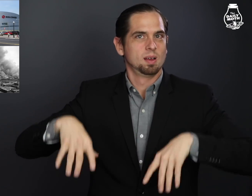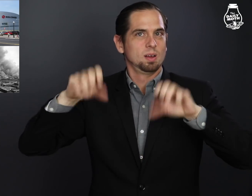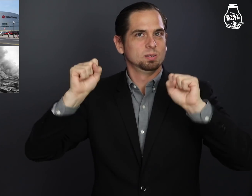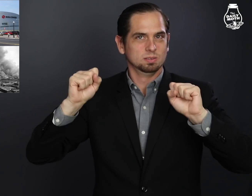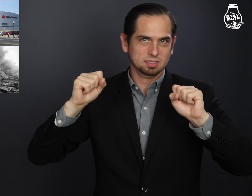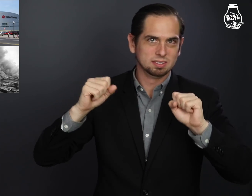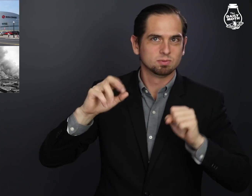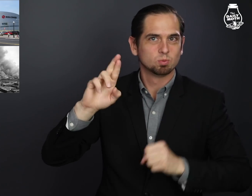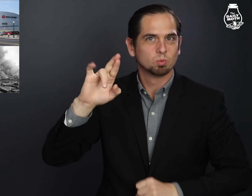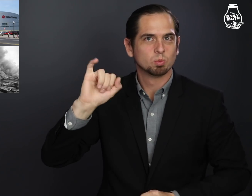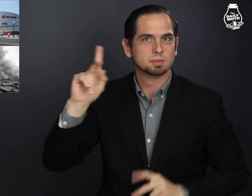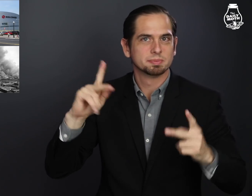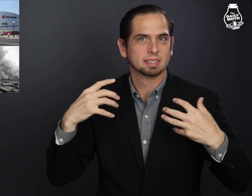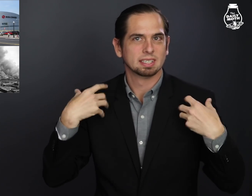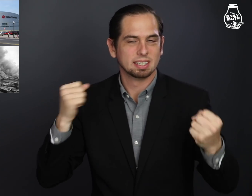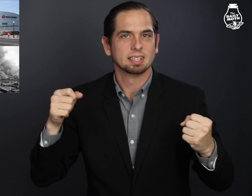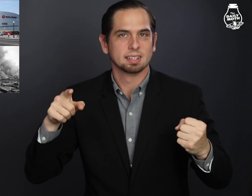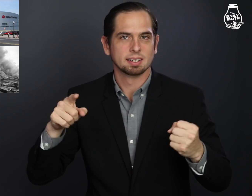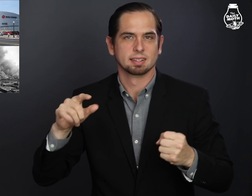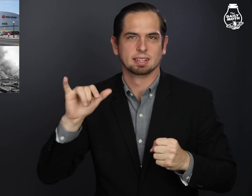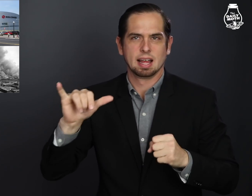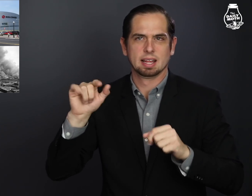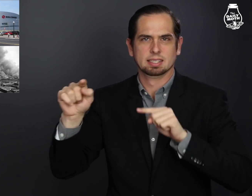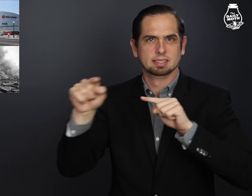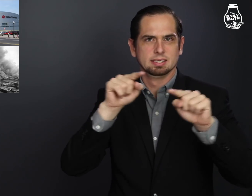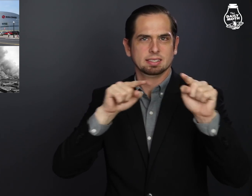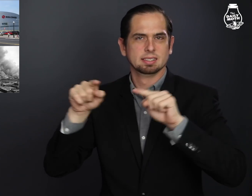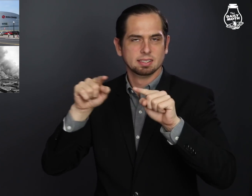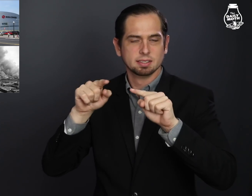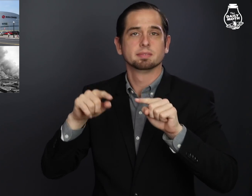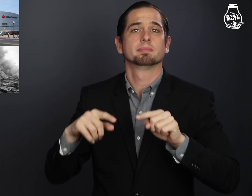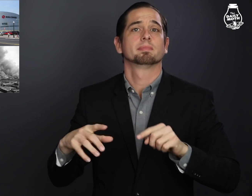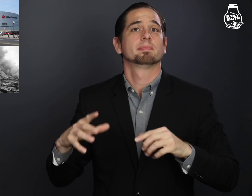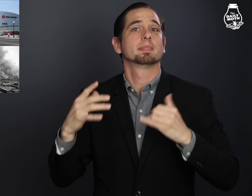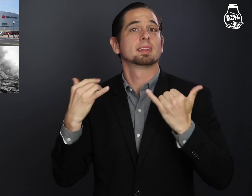so there's more criticism on why Trump's hosting the rally.